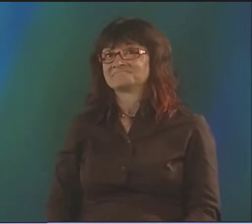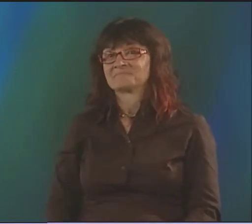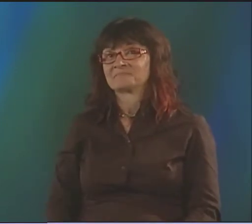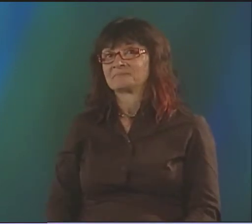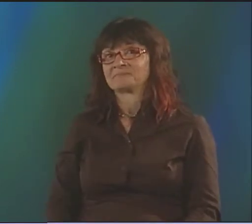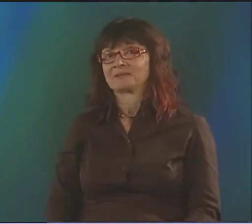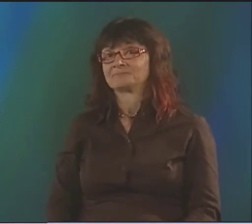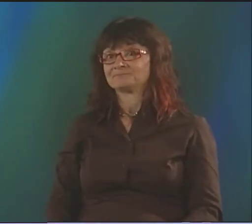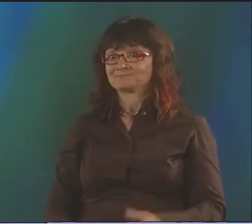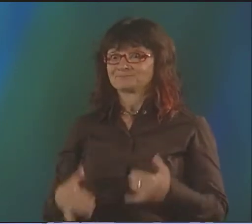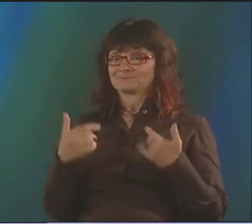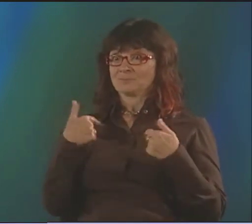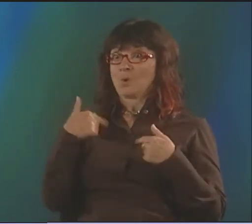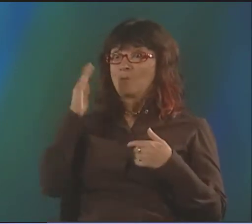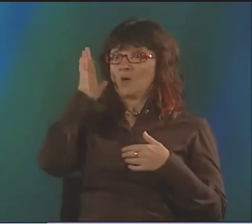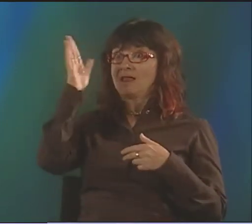I DIDN'T WANT ANYBODY EXCLUDED.